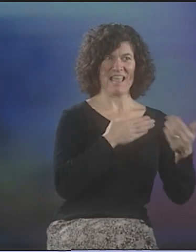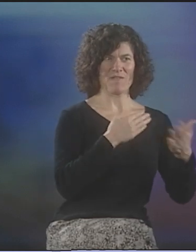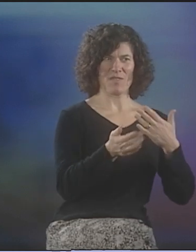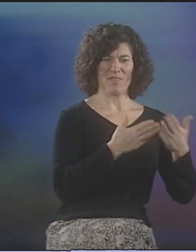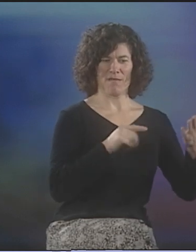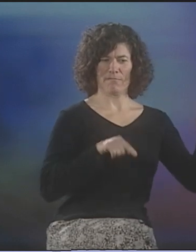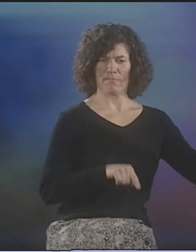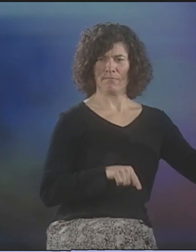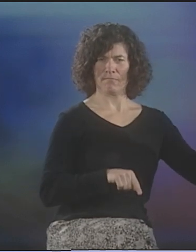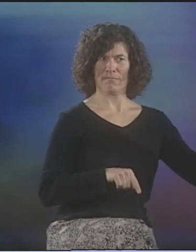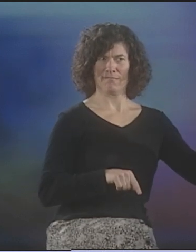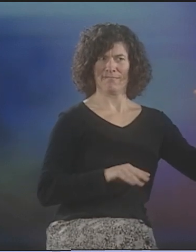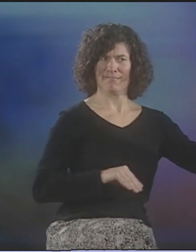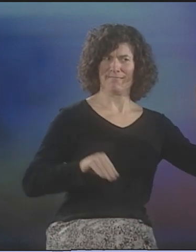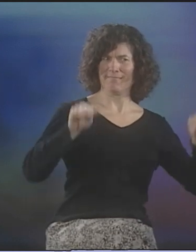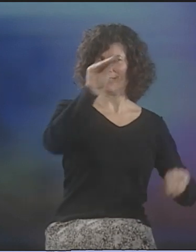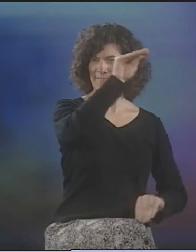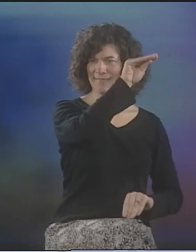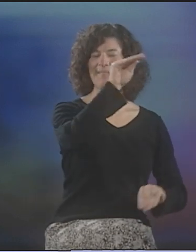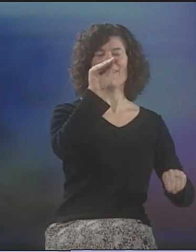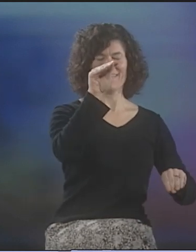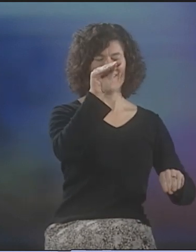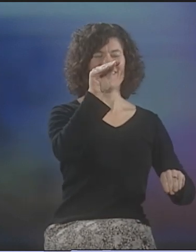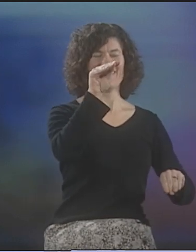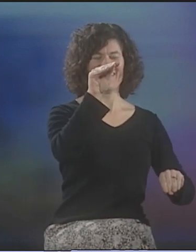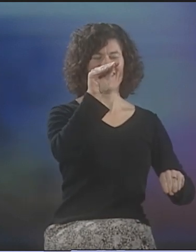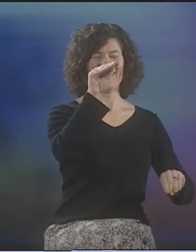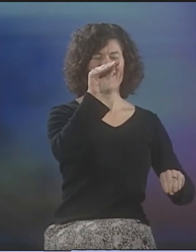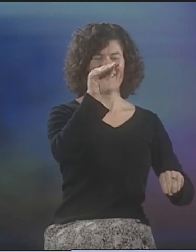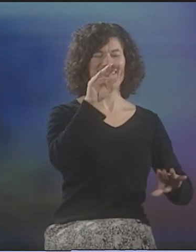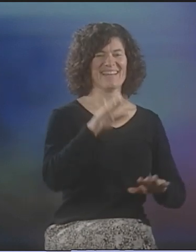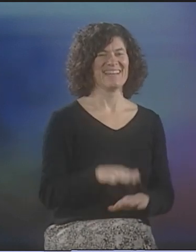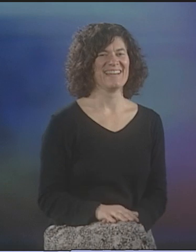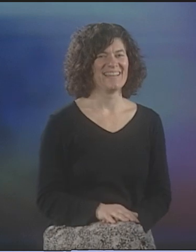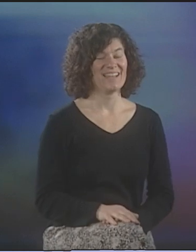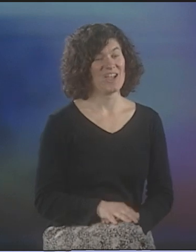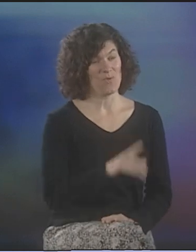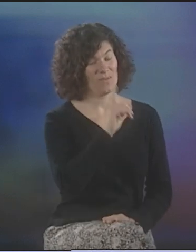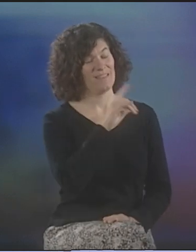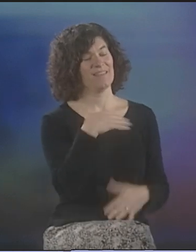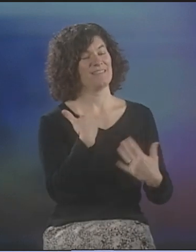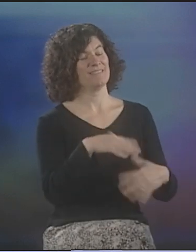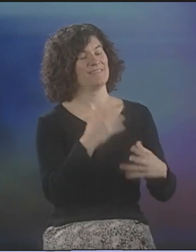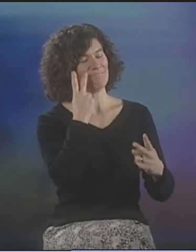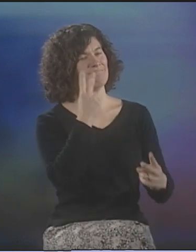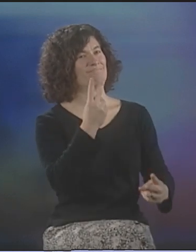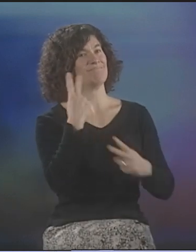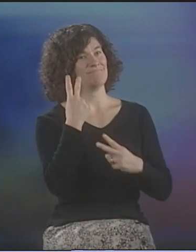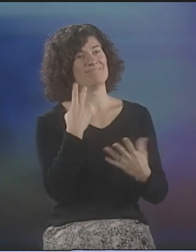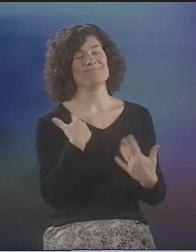BUT IF THE POINT COMES AT THE END OF THEIR SPOKEN PERFORMANCE AND I'VE FRONT-LOADED AT THE BEGINNING, IT'S VERY TRICKY.